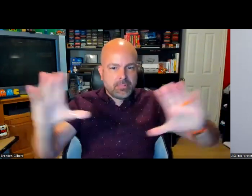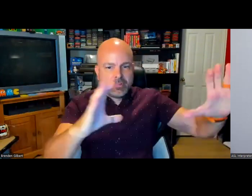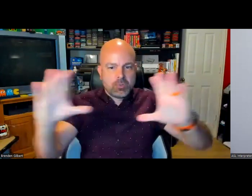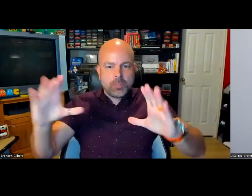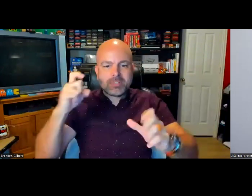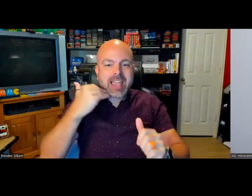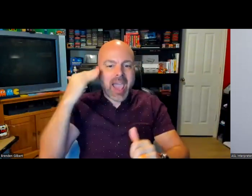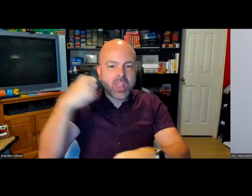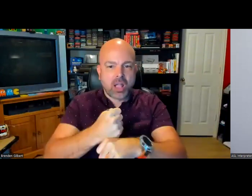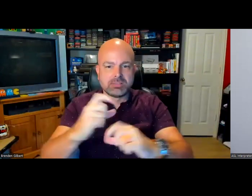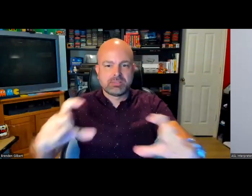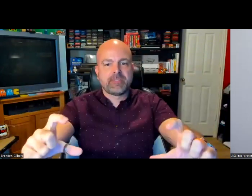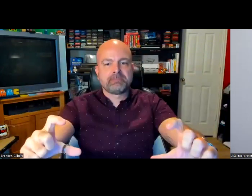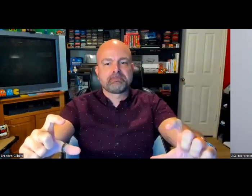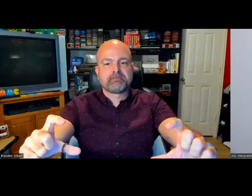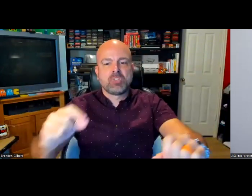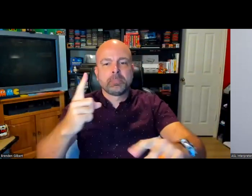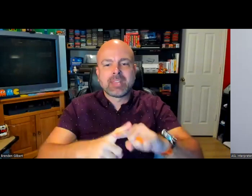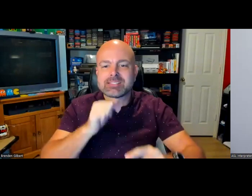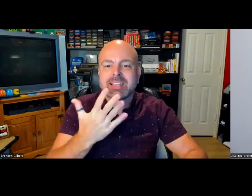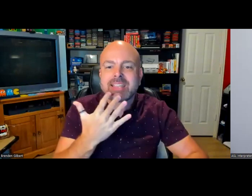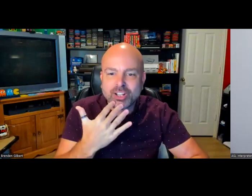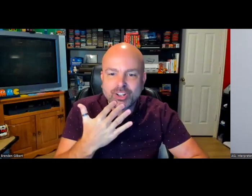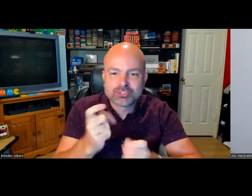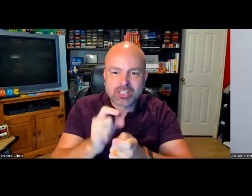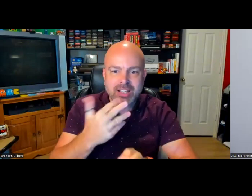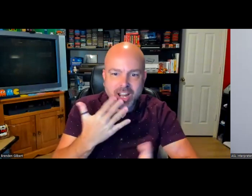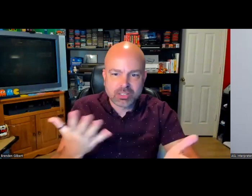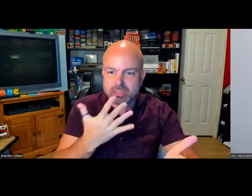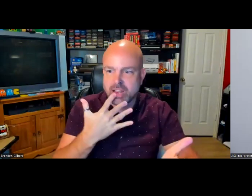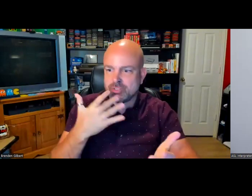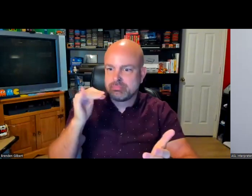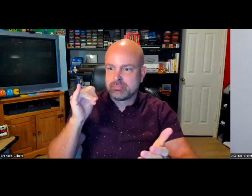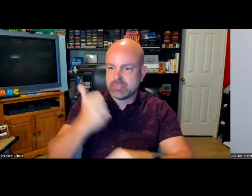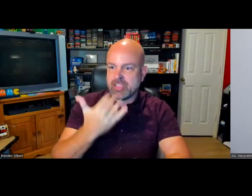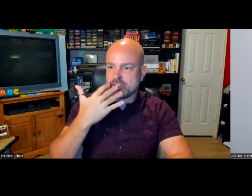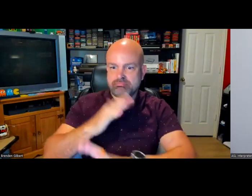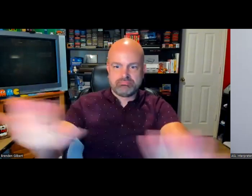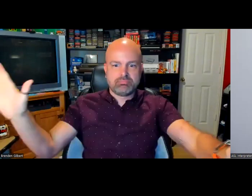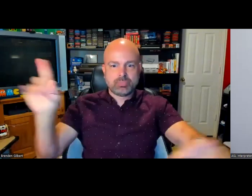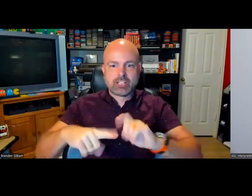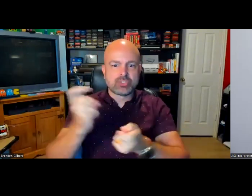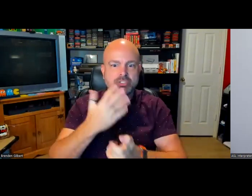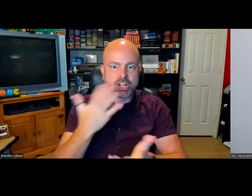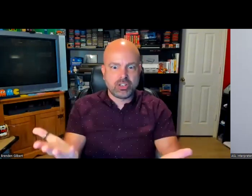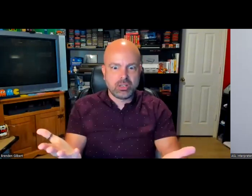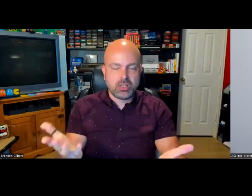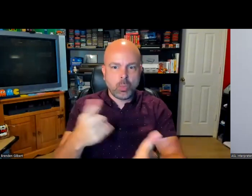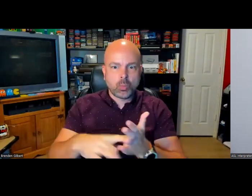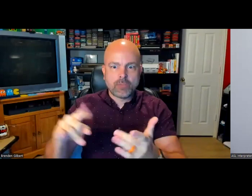able to fully play the game, because they are not head locked and you can't change the colors or the contrast or anything. It